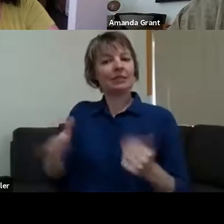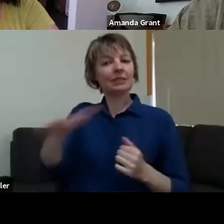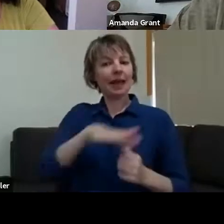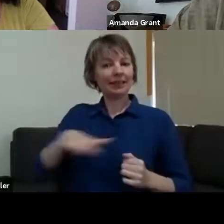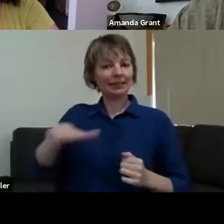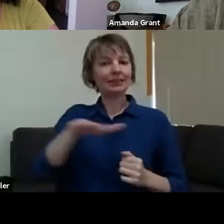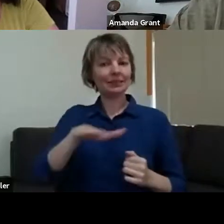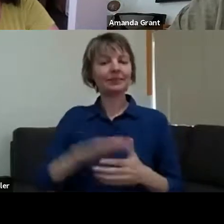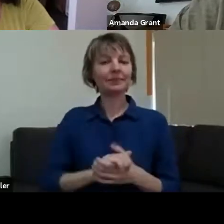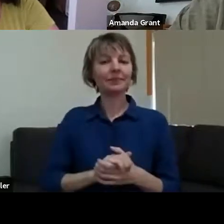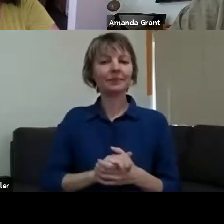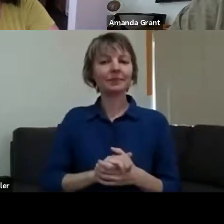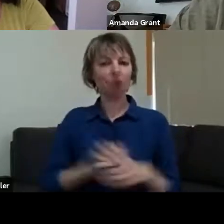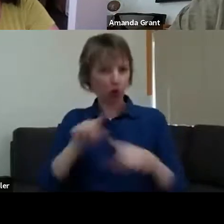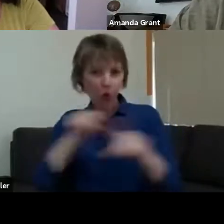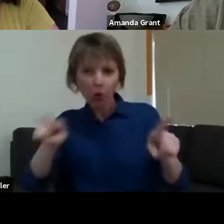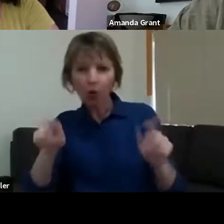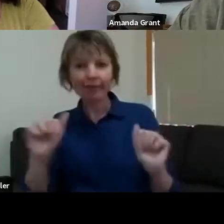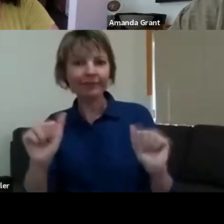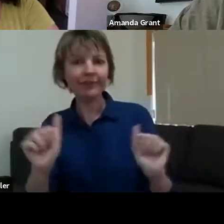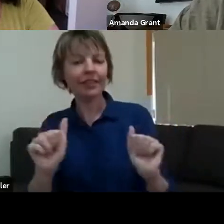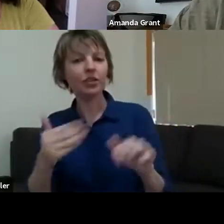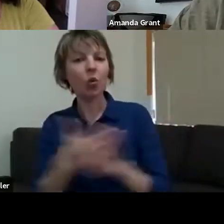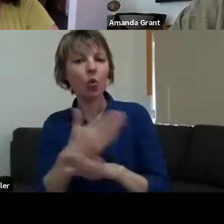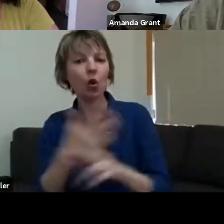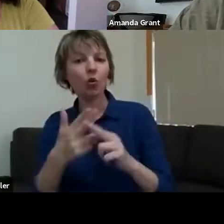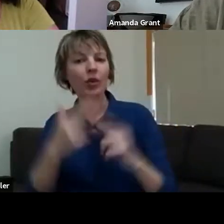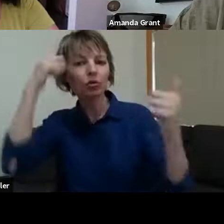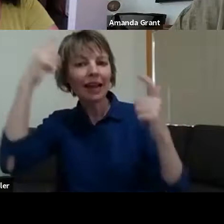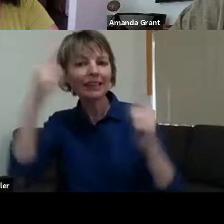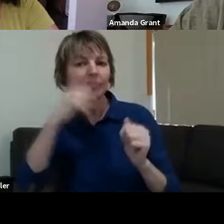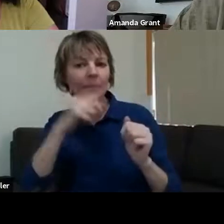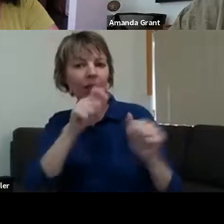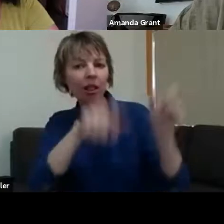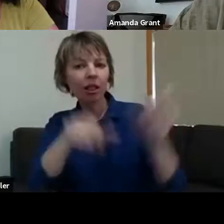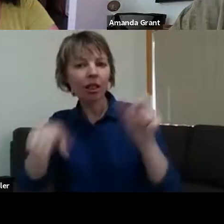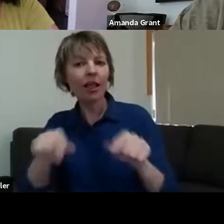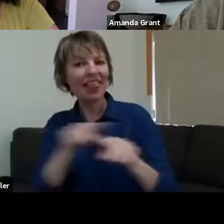with - were also affected by the fires. How did this impact the work